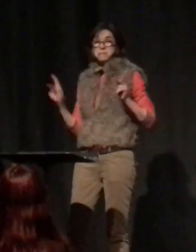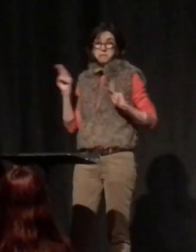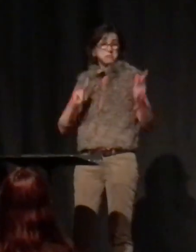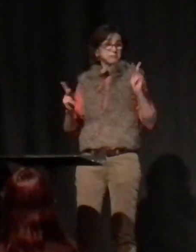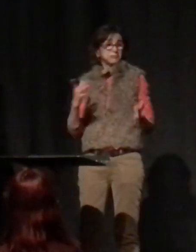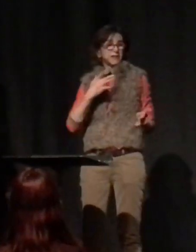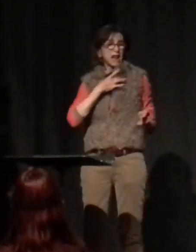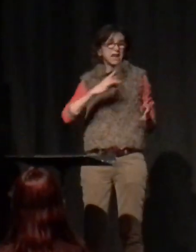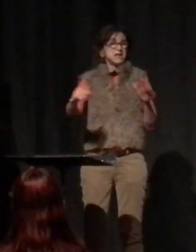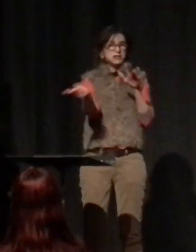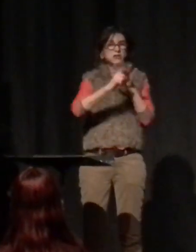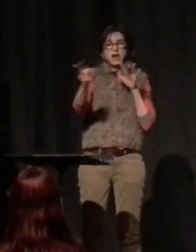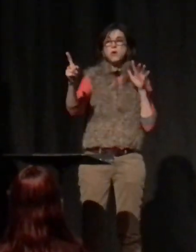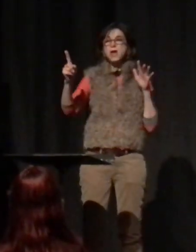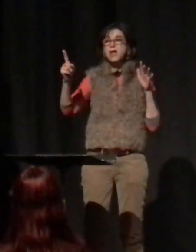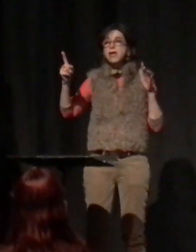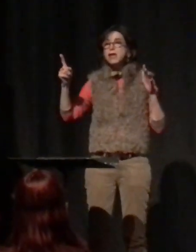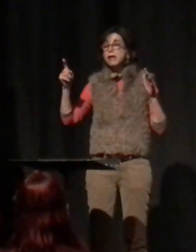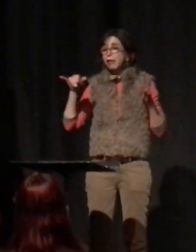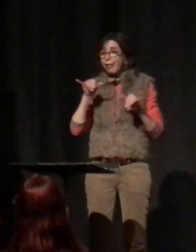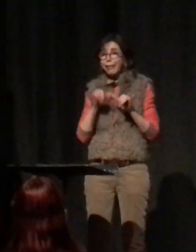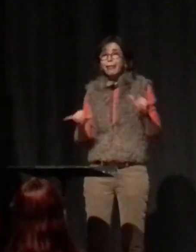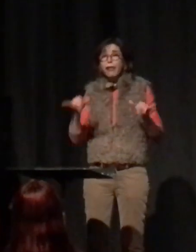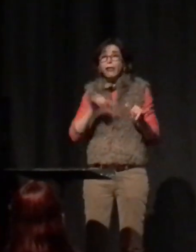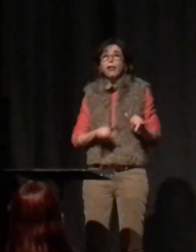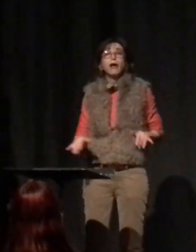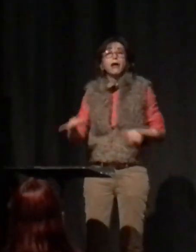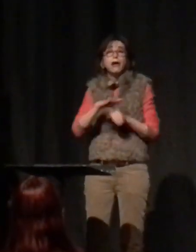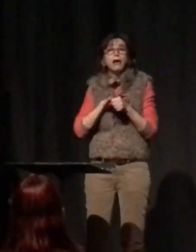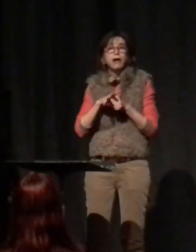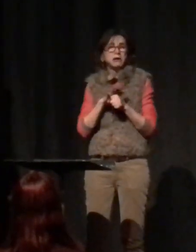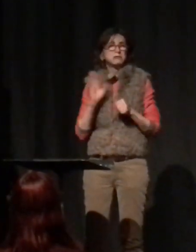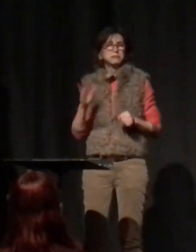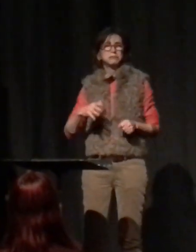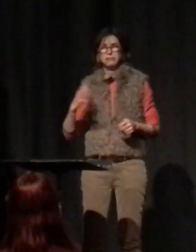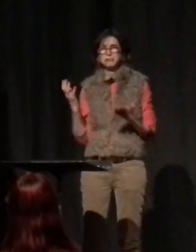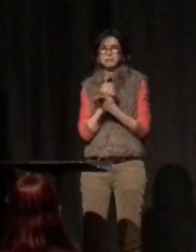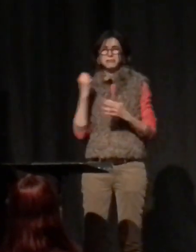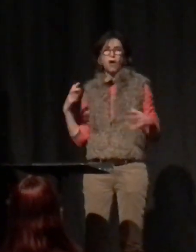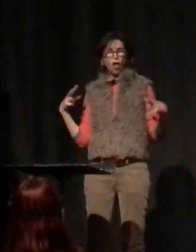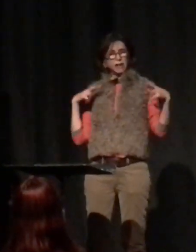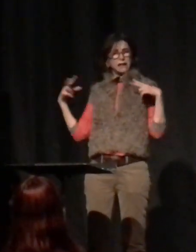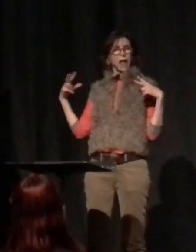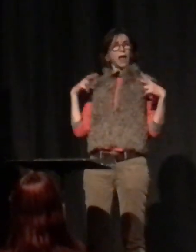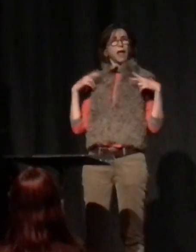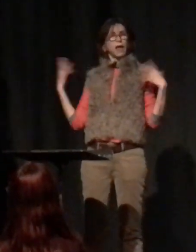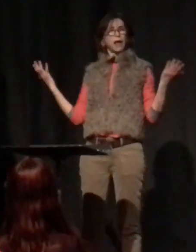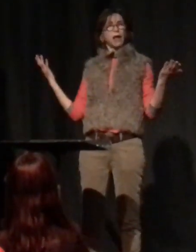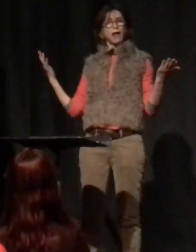Some folks like to get away, take a holiday from the neighborhood